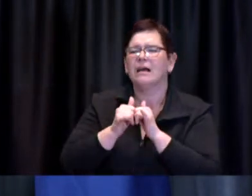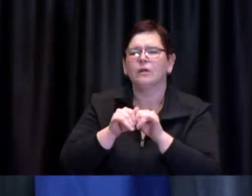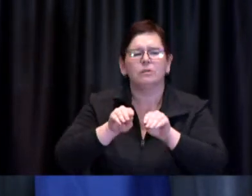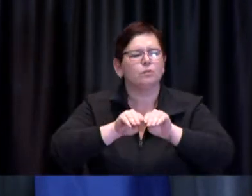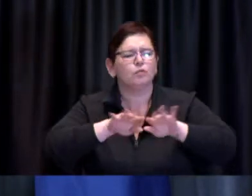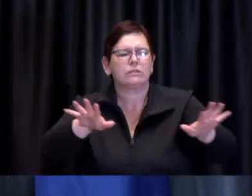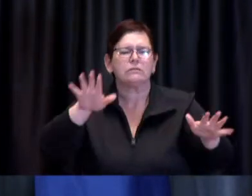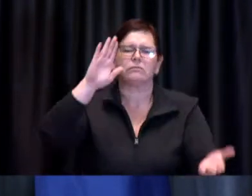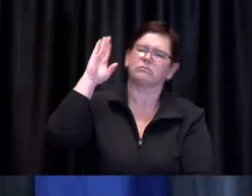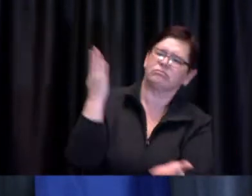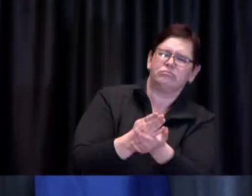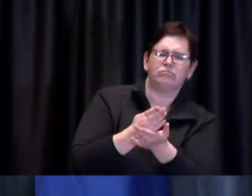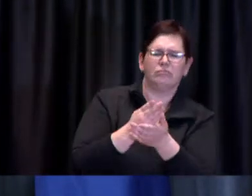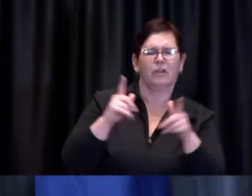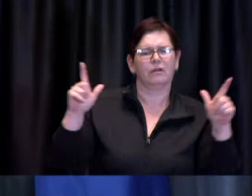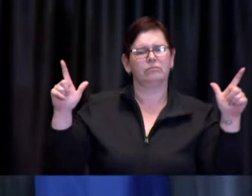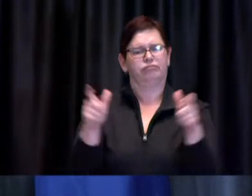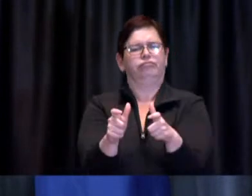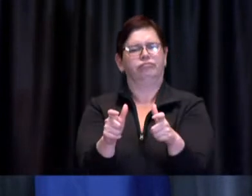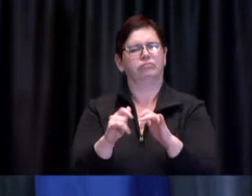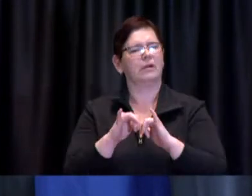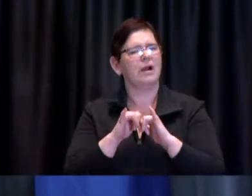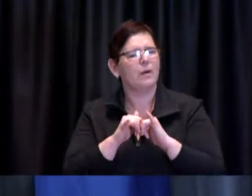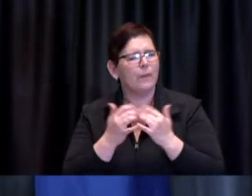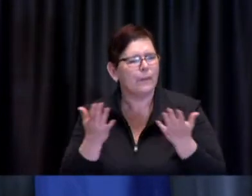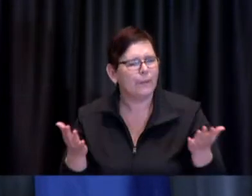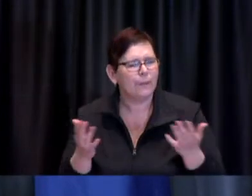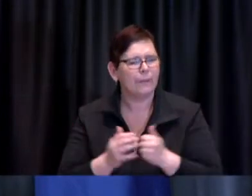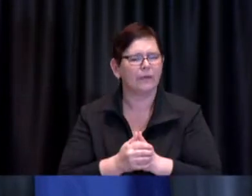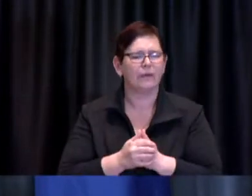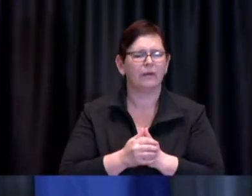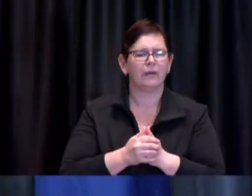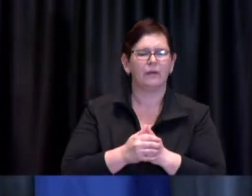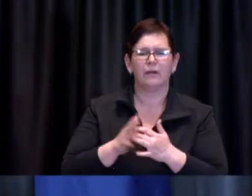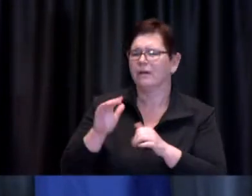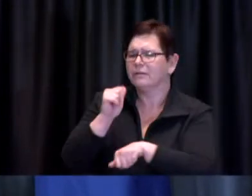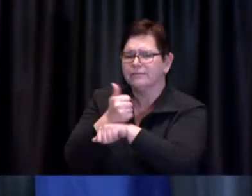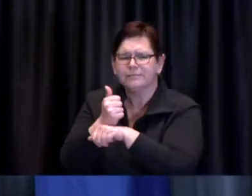of course any measures that are put into place rely on each and every one of us